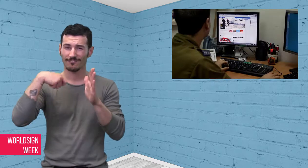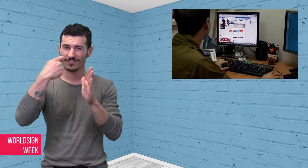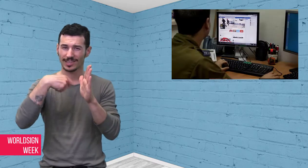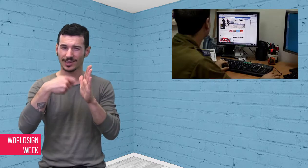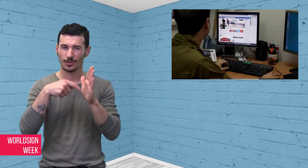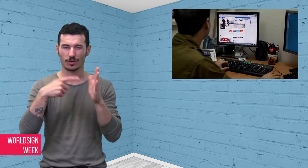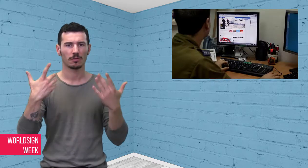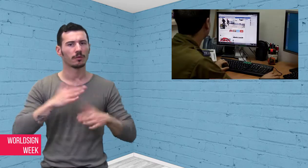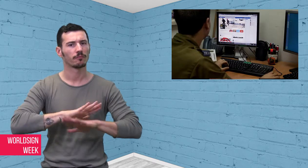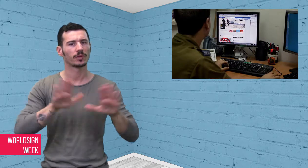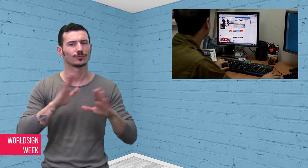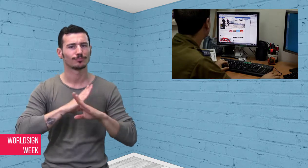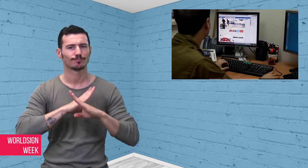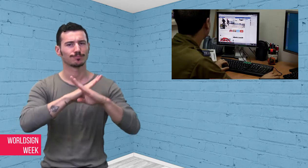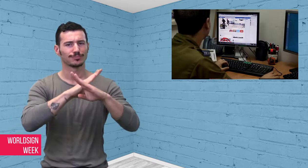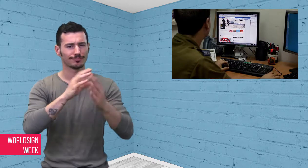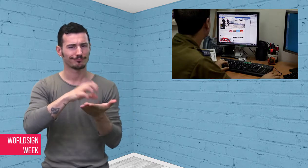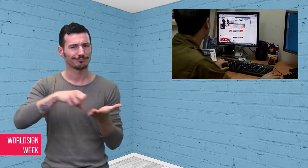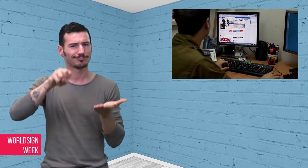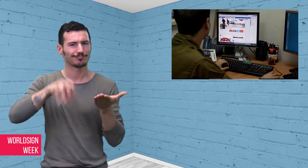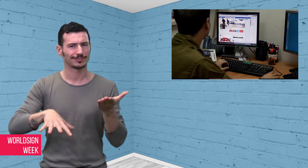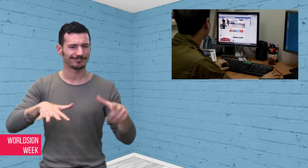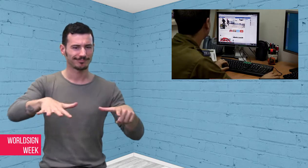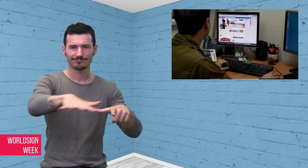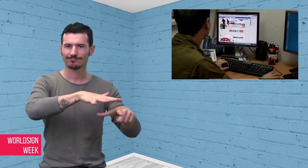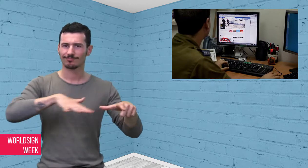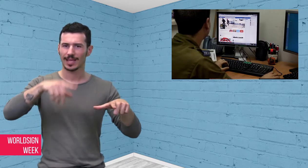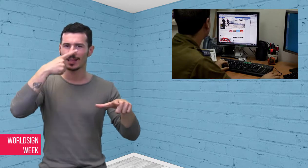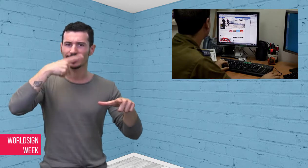This video has been blocked inside